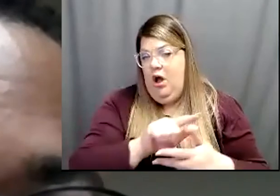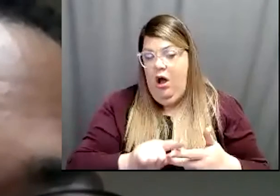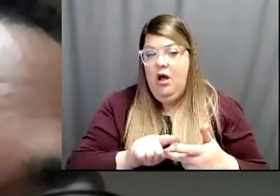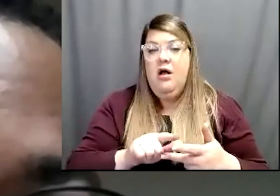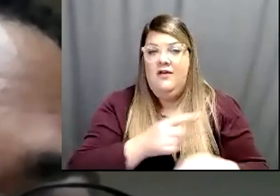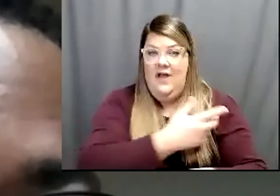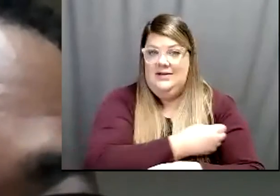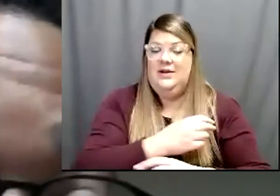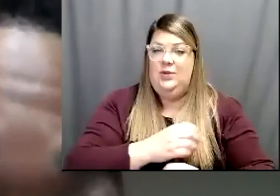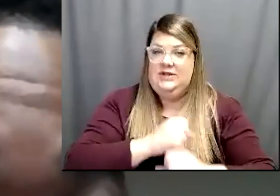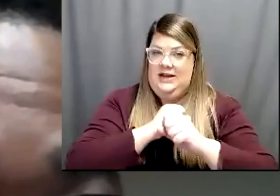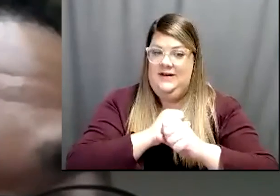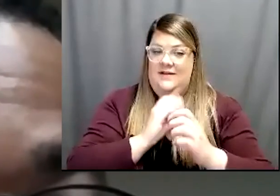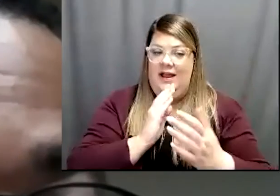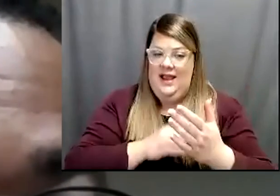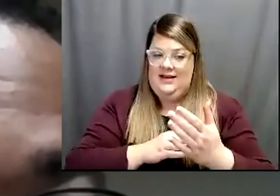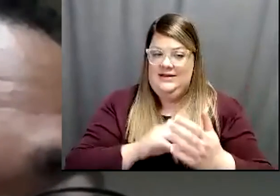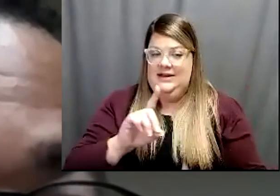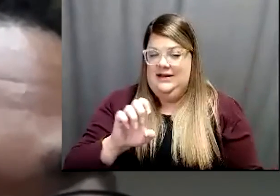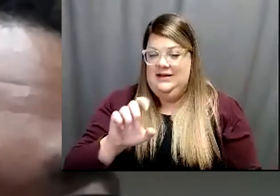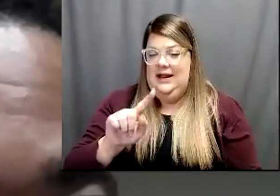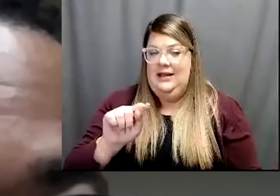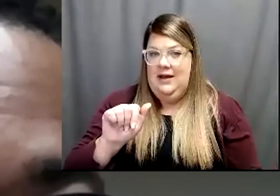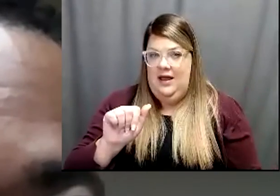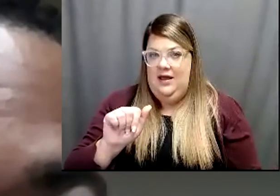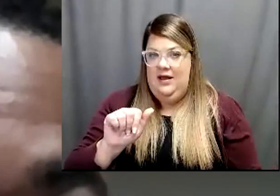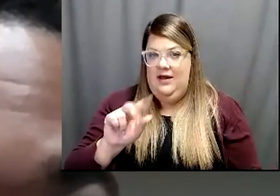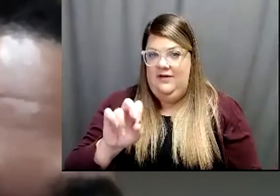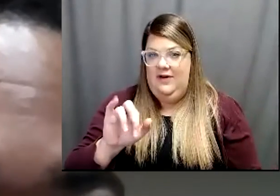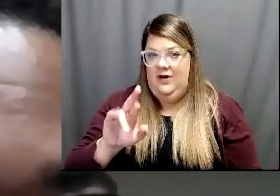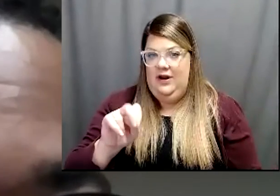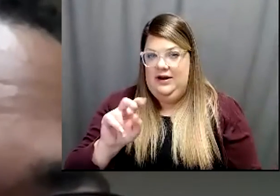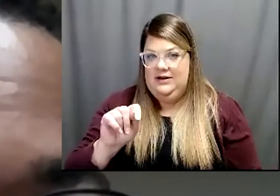against the the Delta variant so you will and you are you are you are protected you